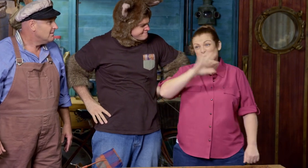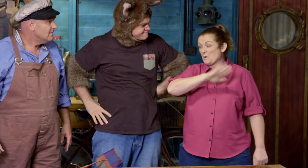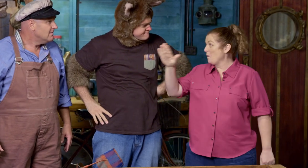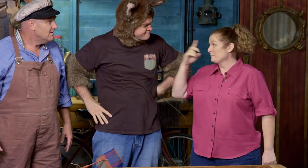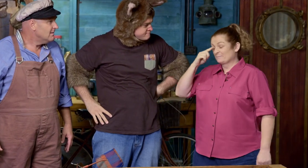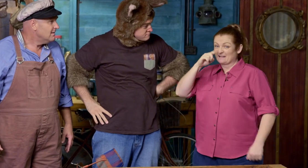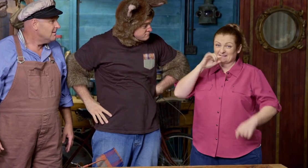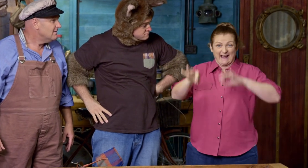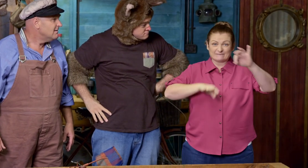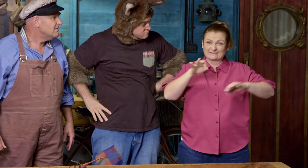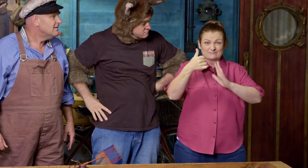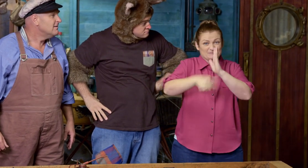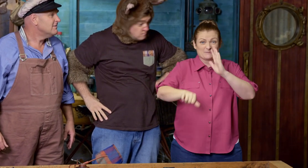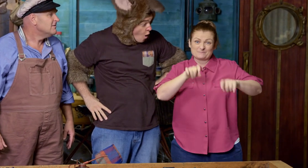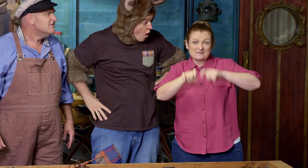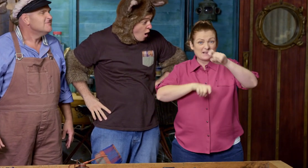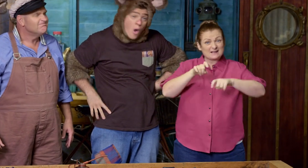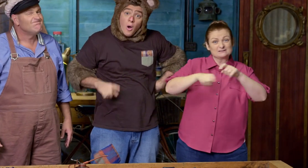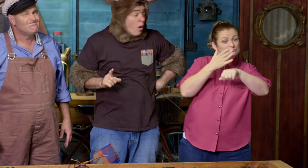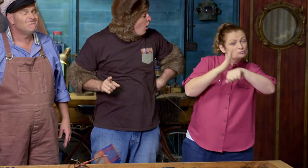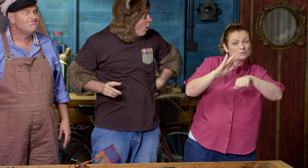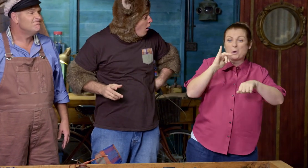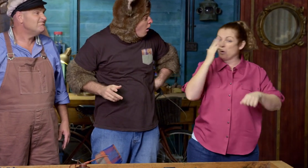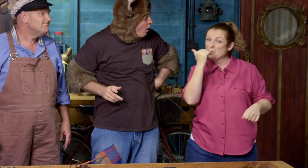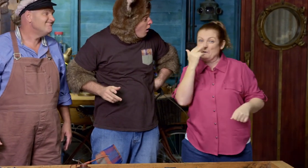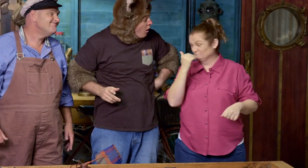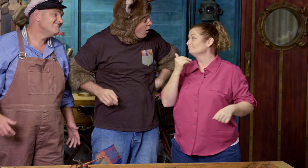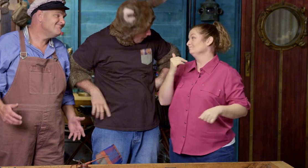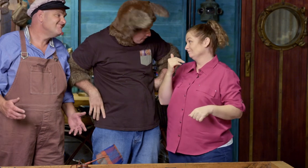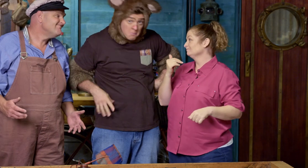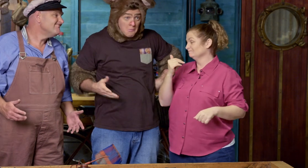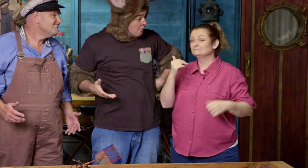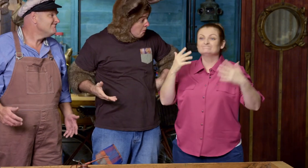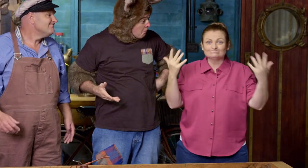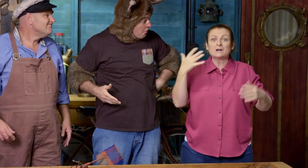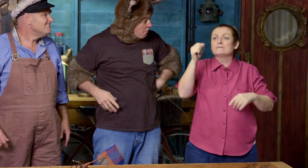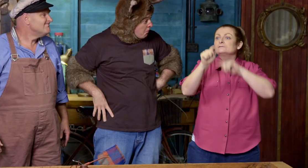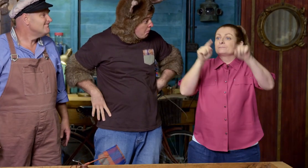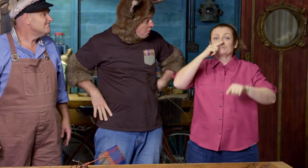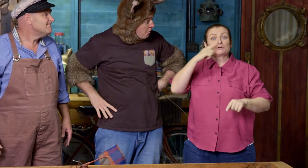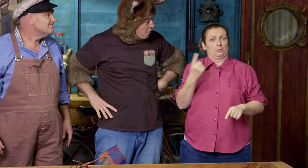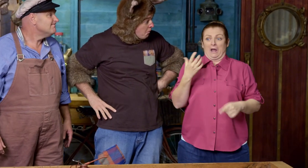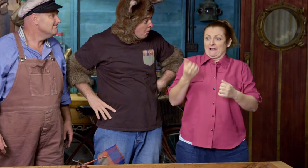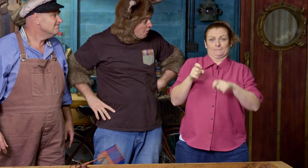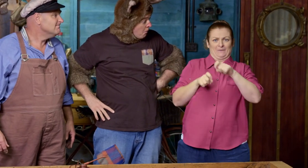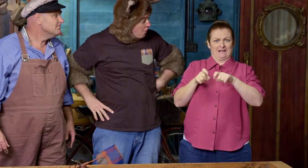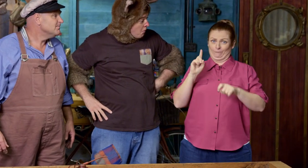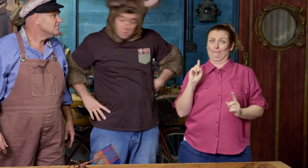But not all people can afford to buy bikes, even an old one. And when they do get their first bike,